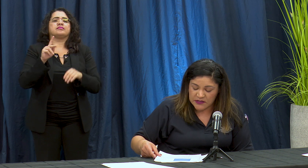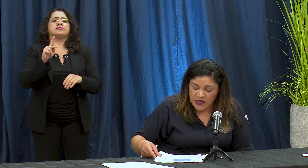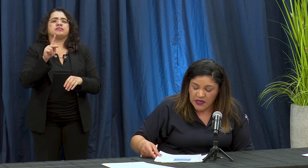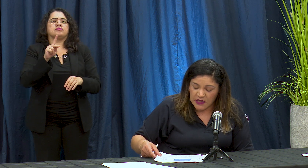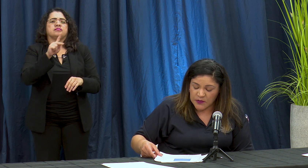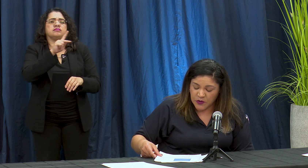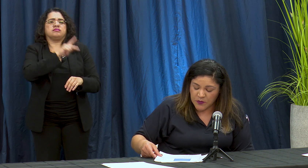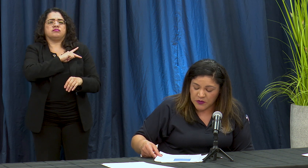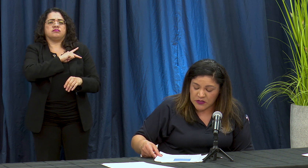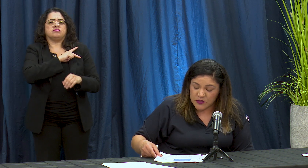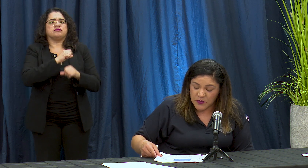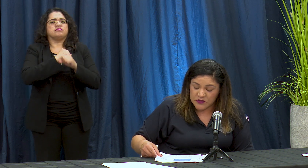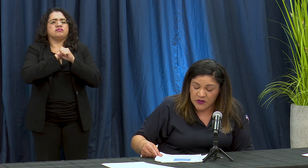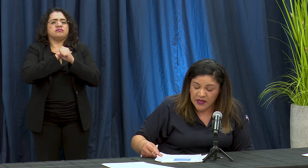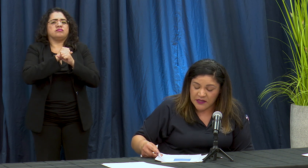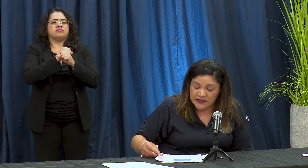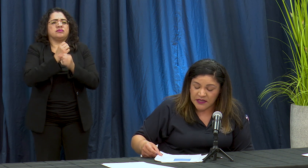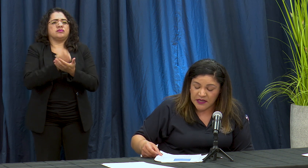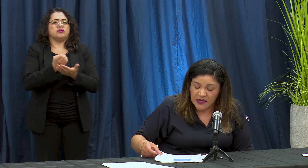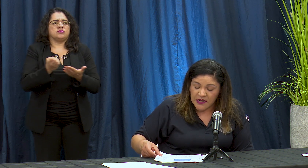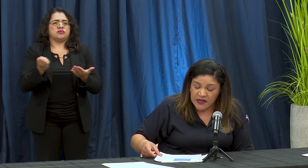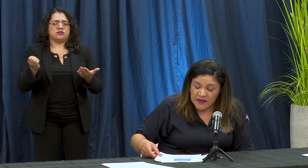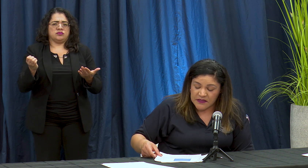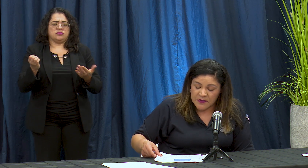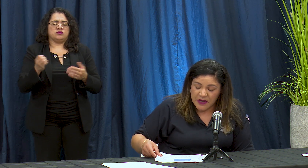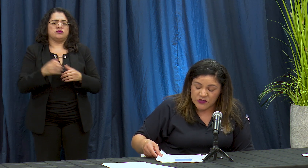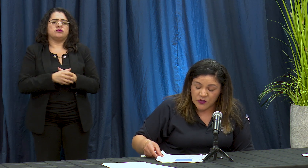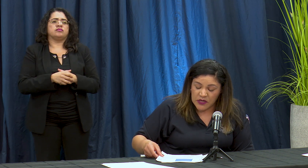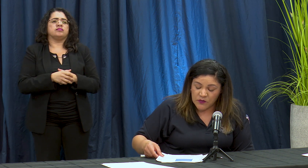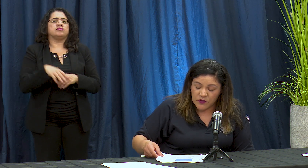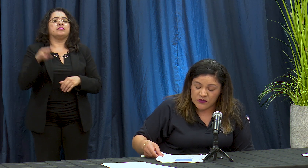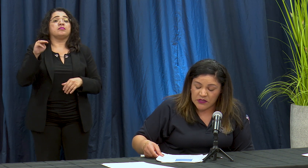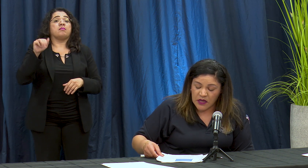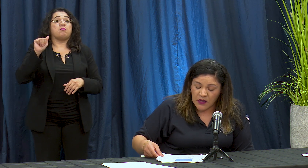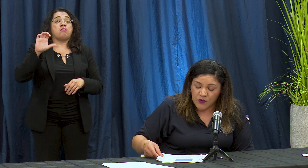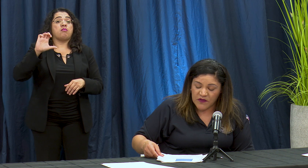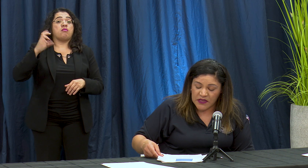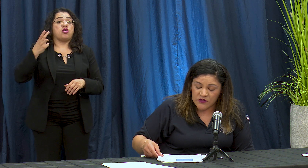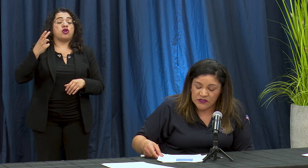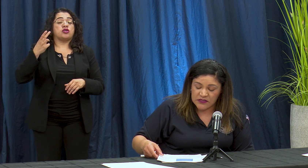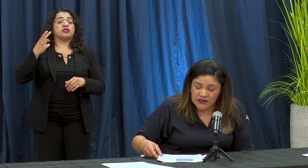equipo de protección personal des des des des Marceau hemos pro-v IDO Sesenta